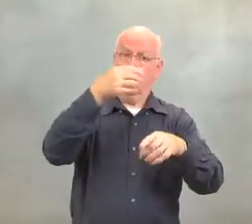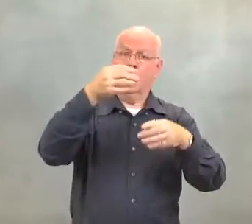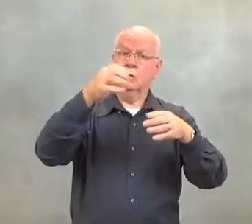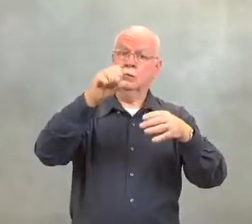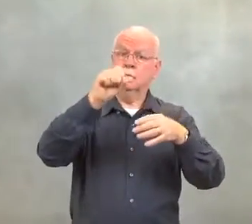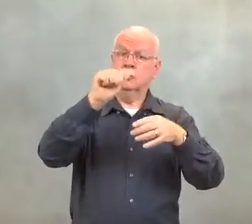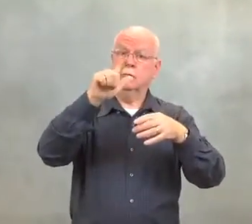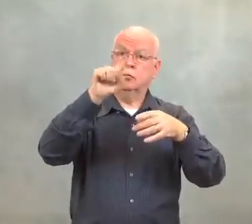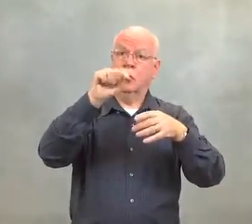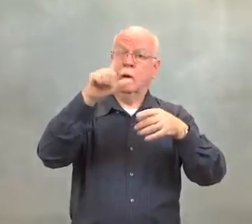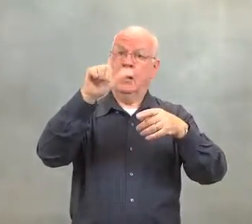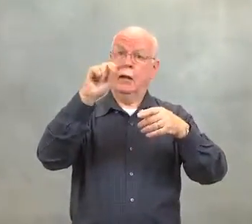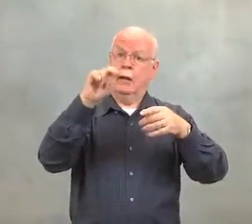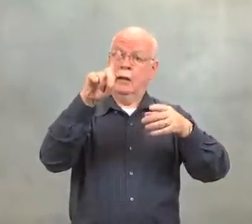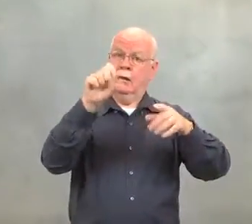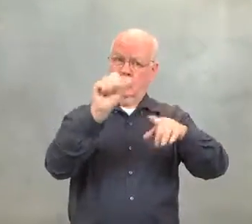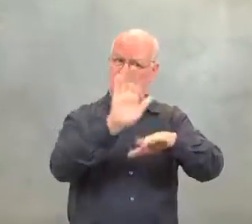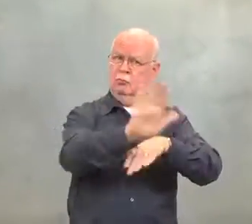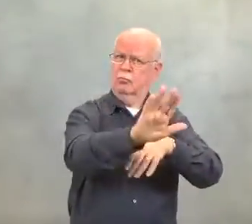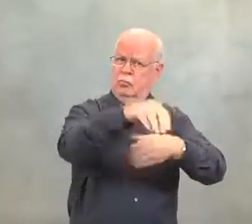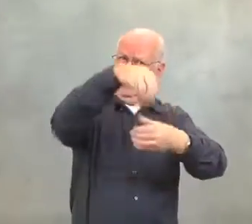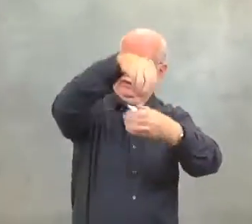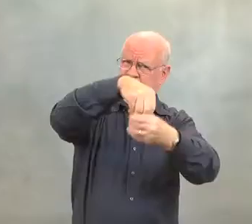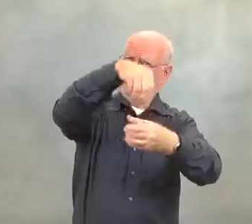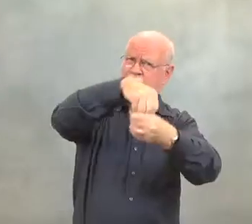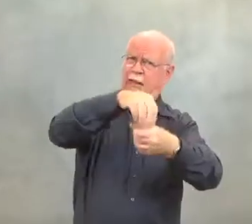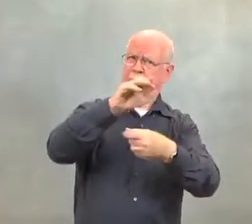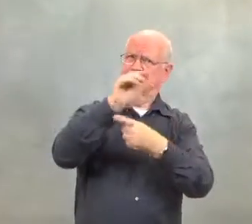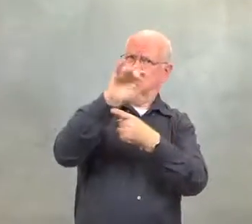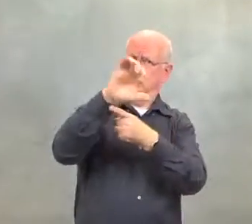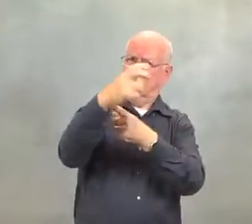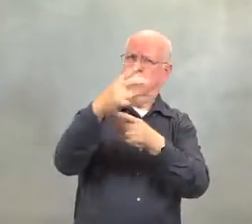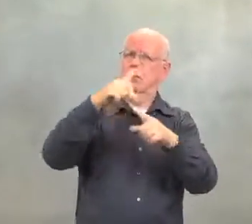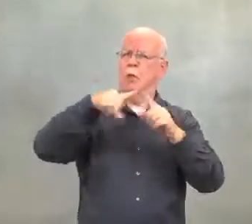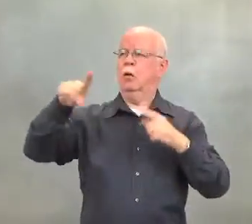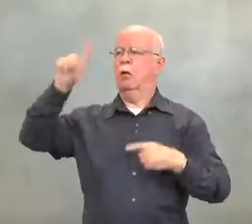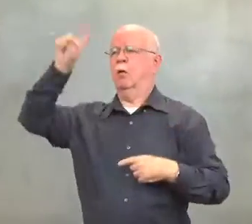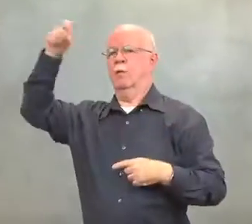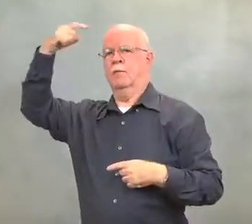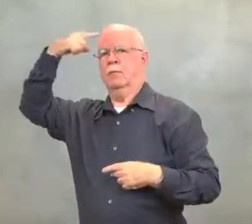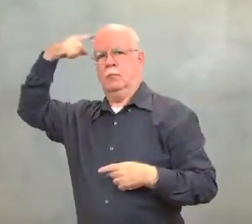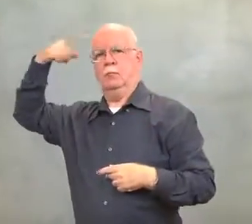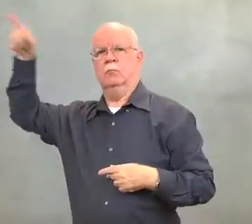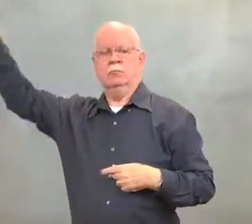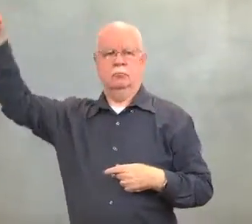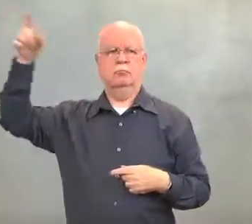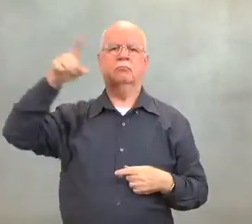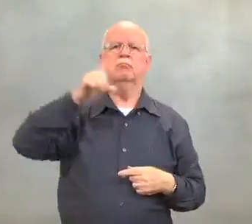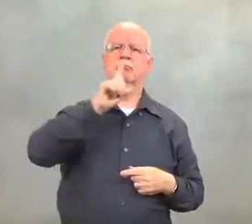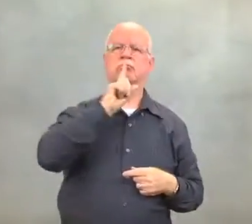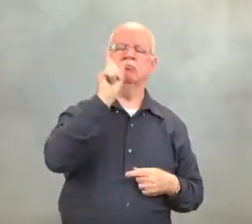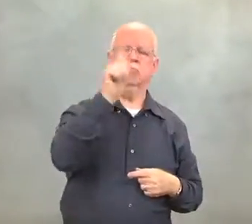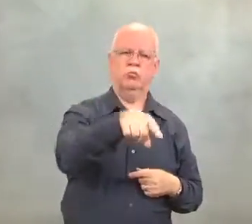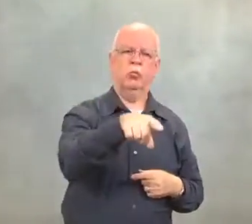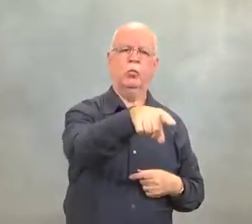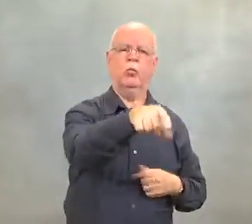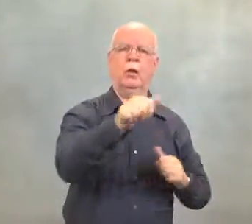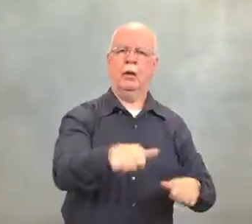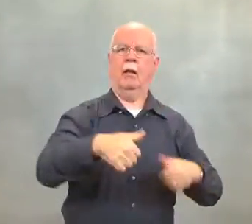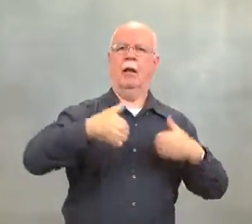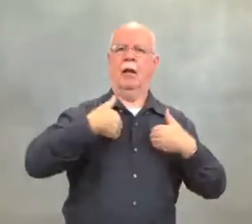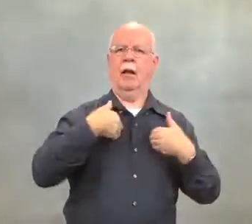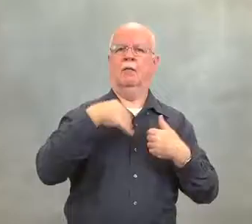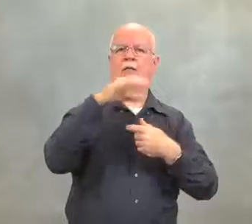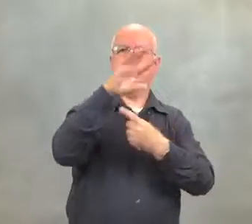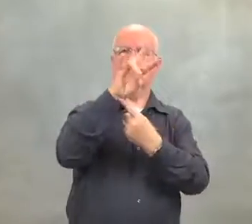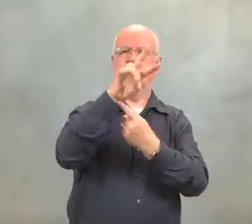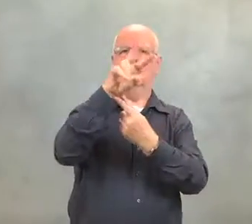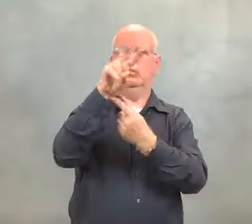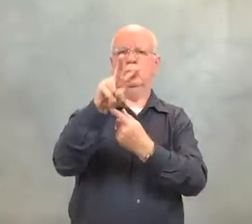These lands were in the state of Michigan, but Washington